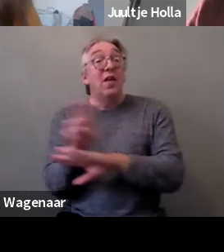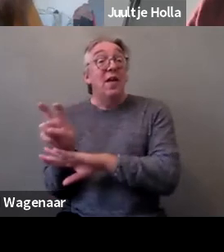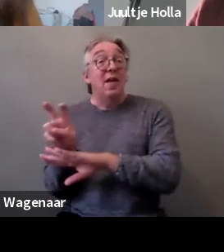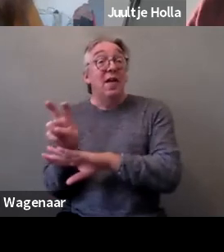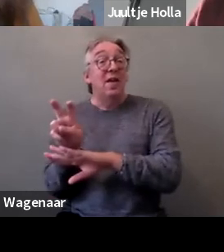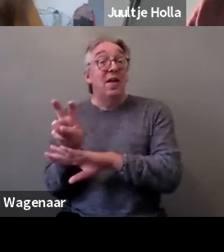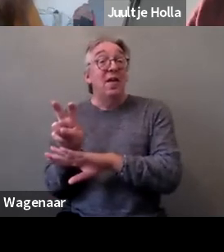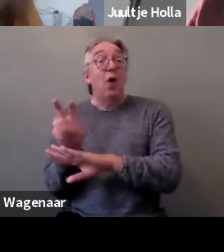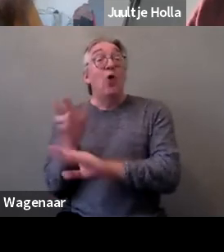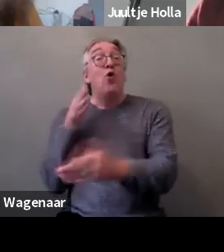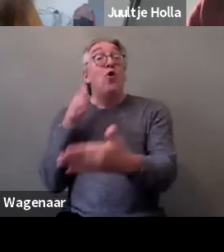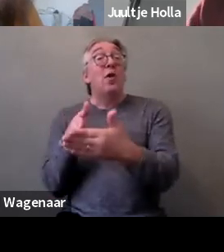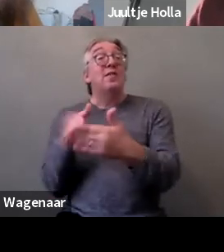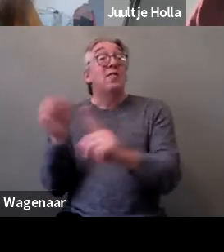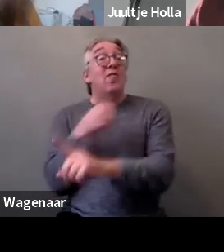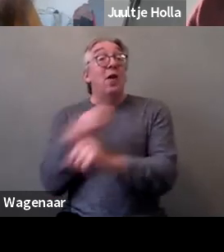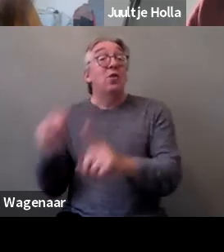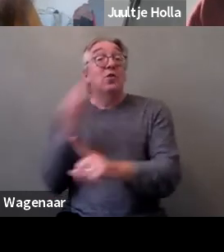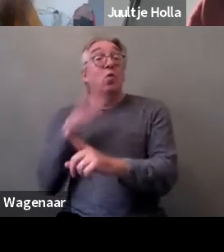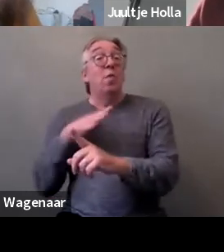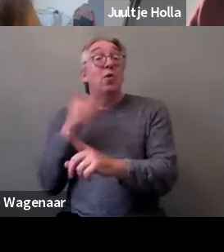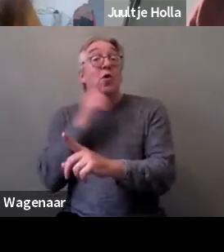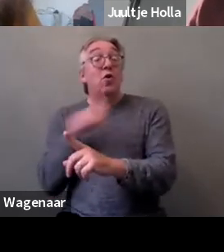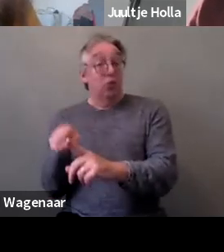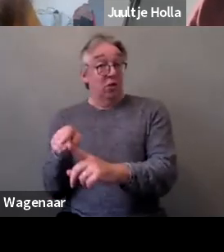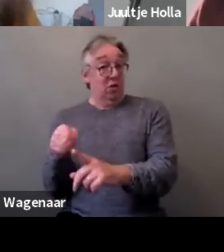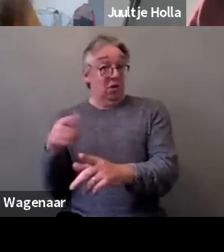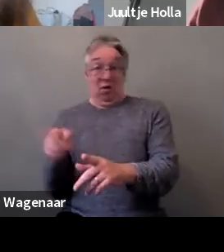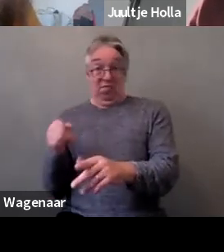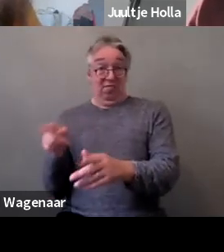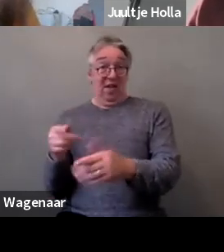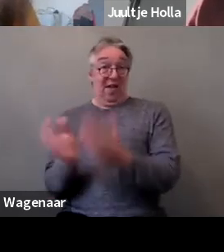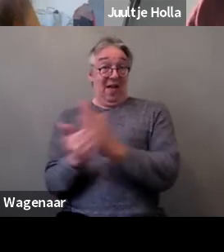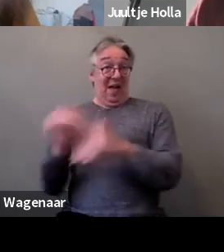This group exchanges best practices, know-how and campaign together